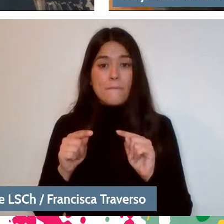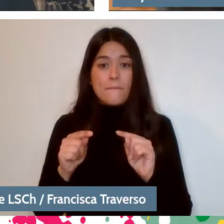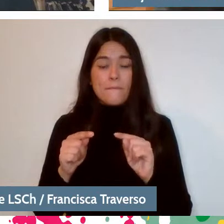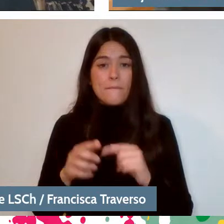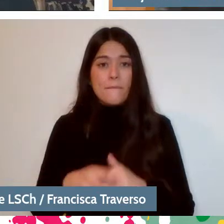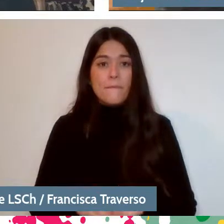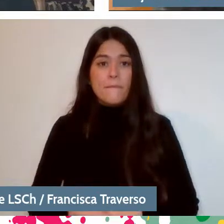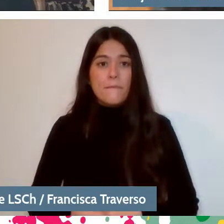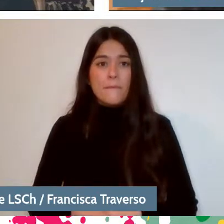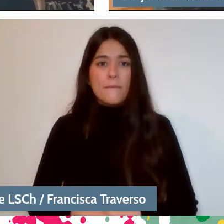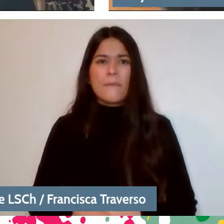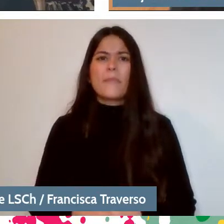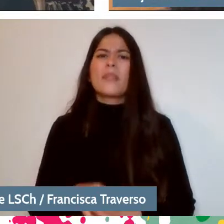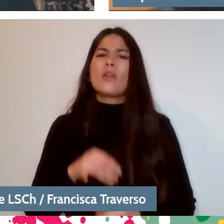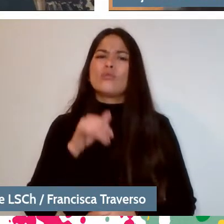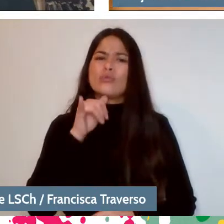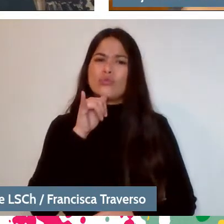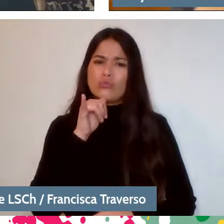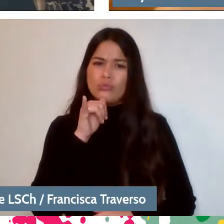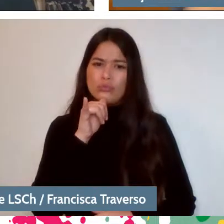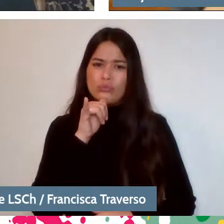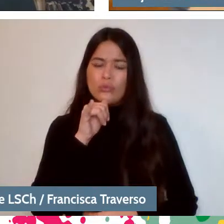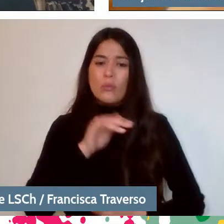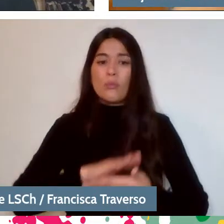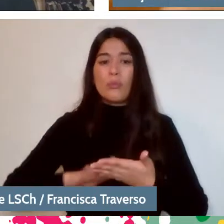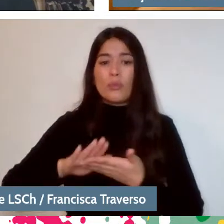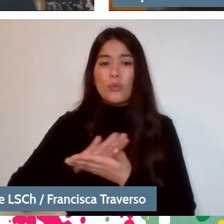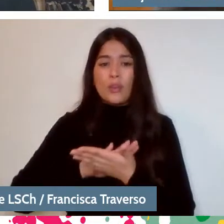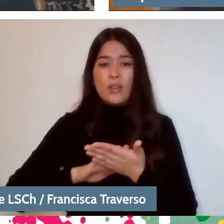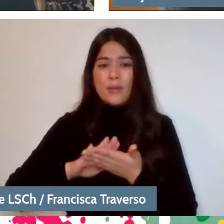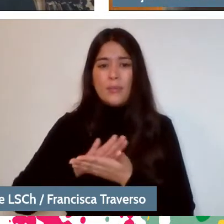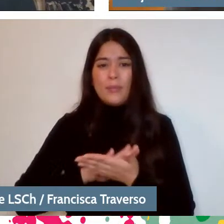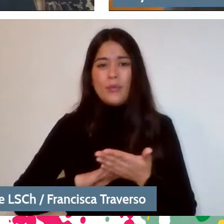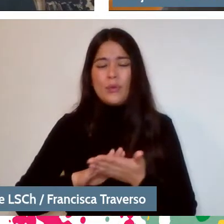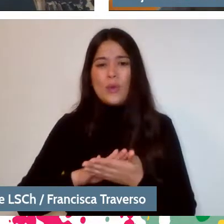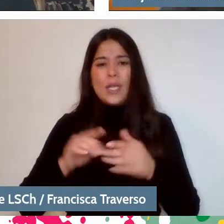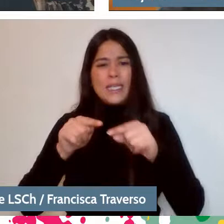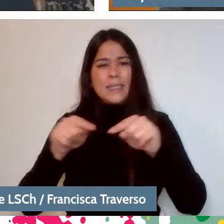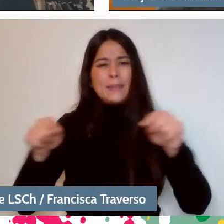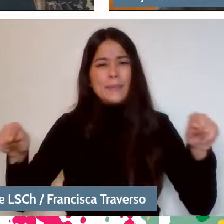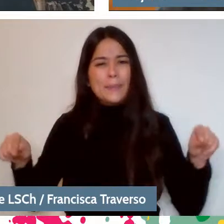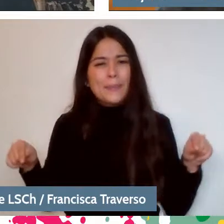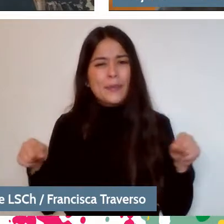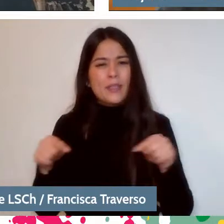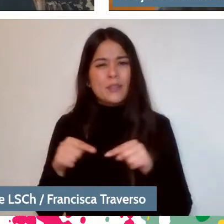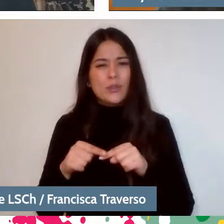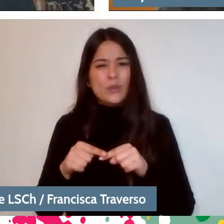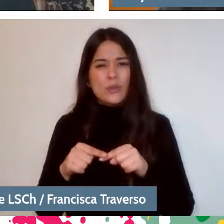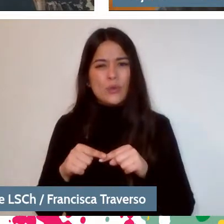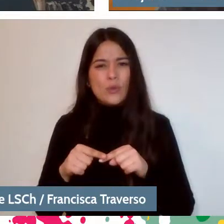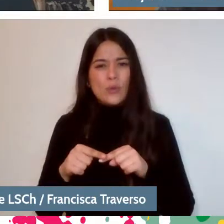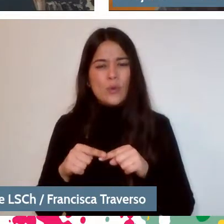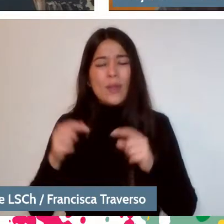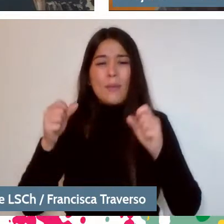I don't know, for example, the space that we could call autobiographical